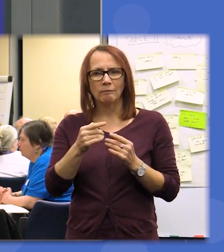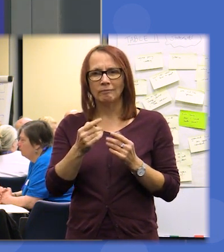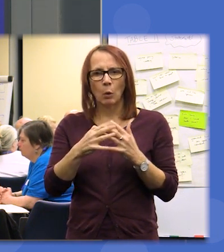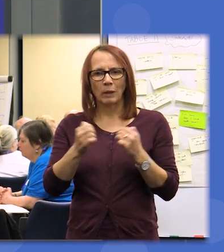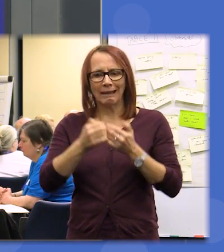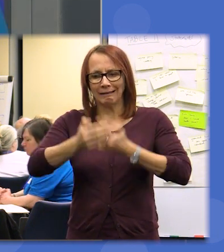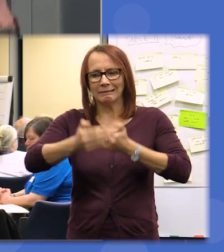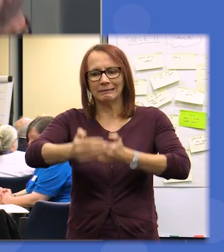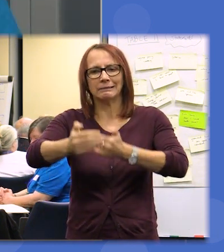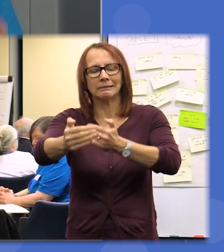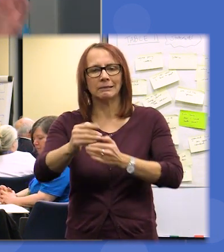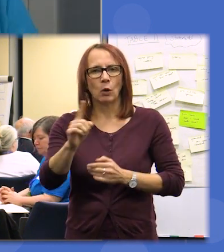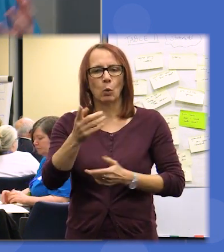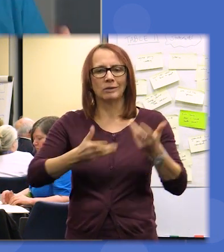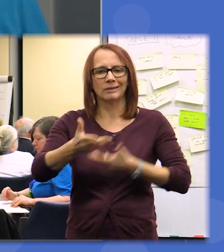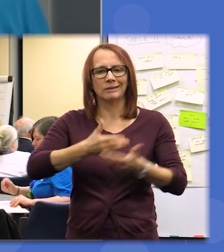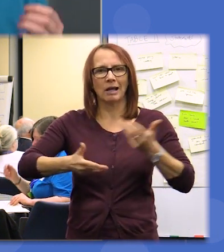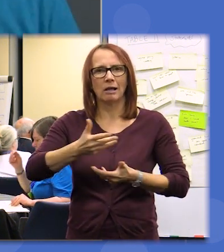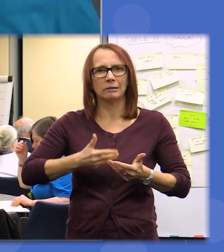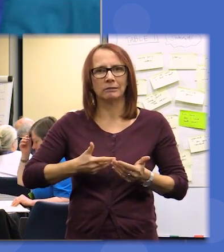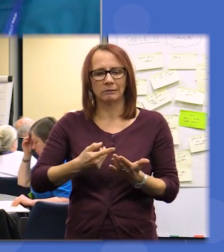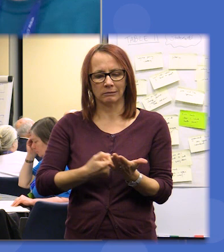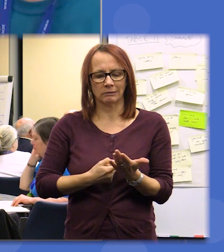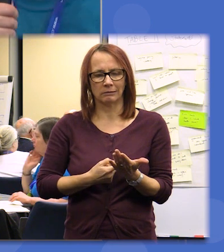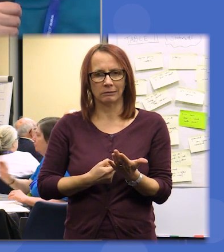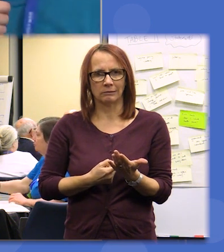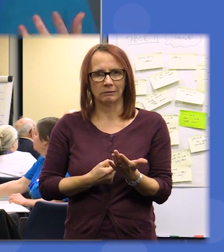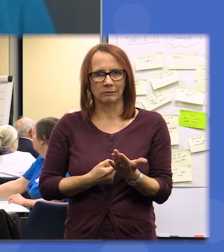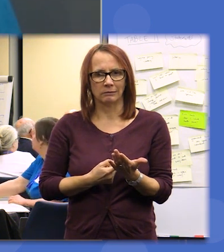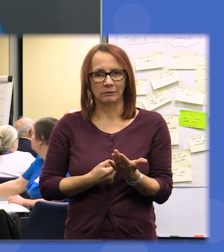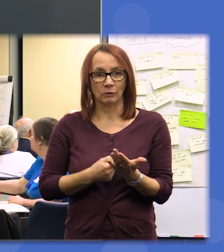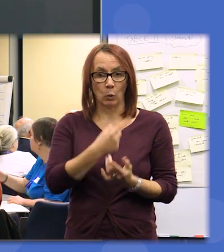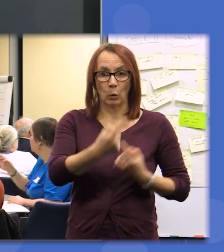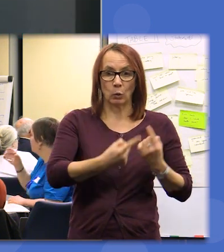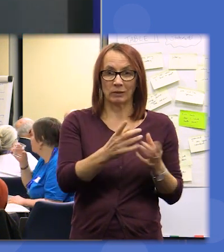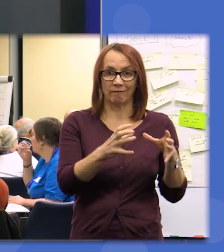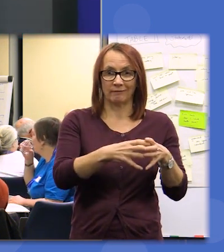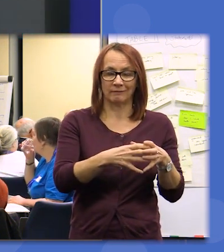so you've got a list there that's maybe a bit longer well definitely is a bit longer than the ten that you came out with but what